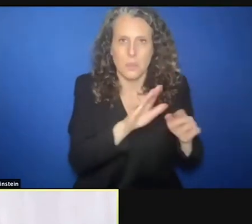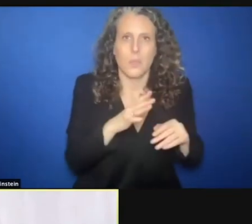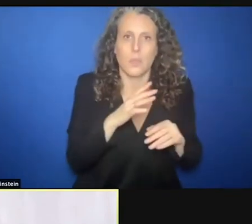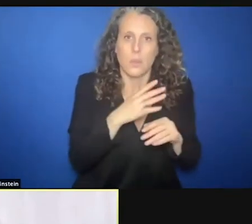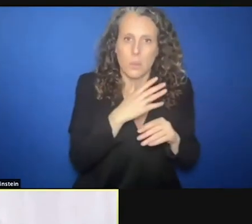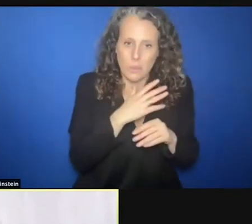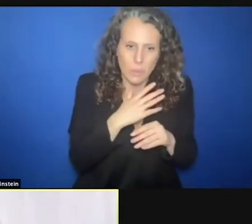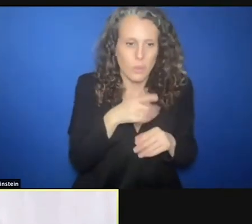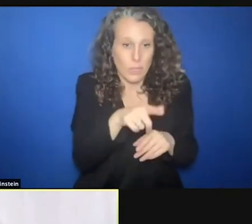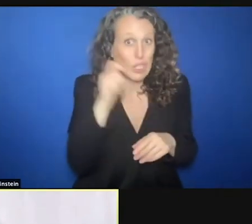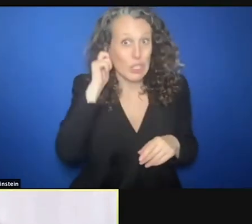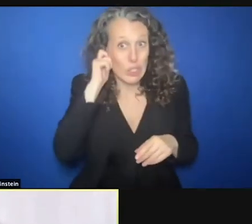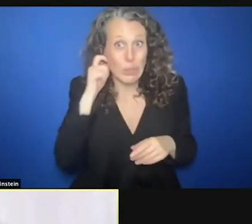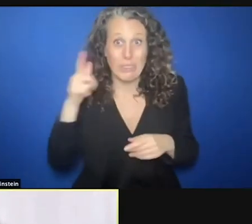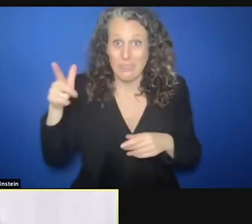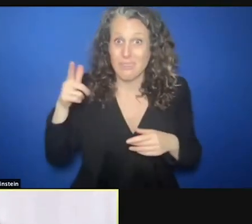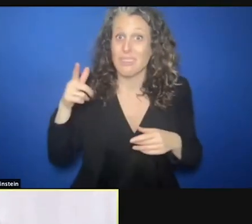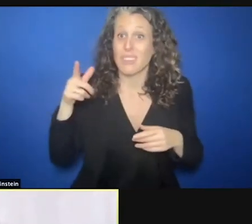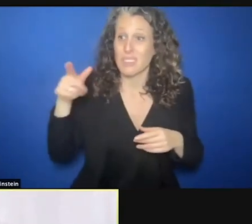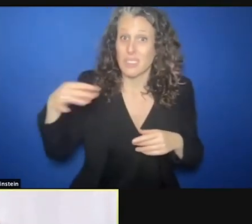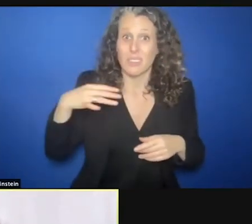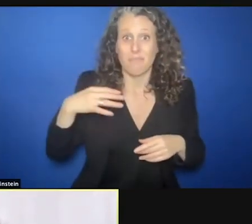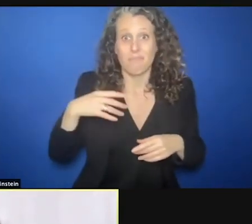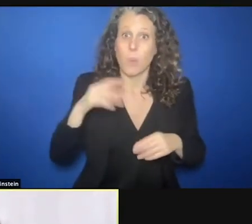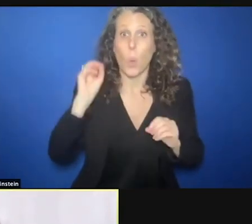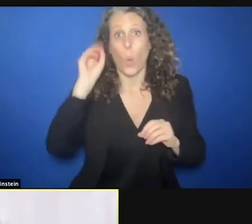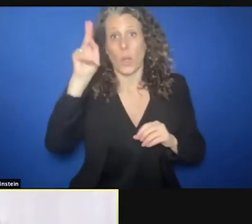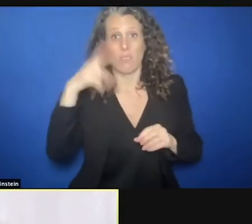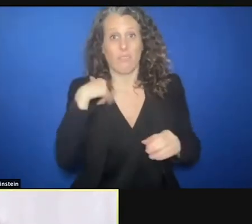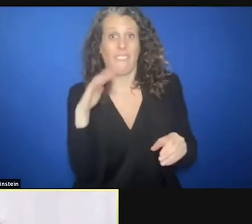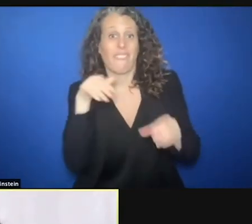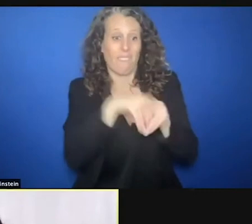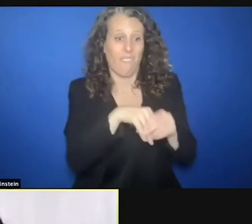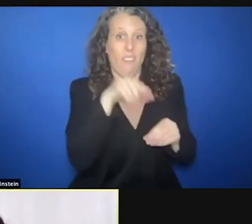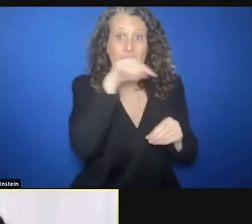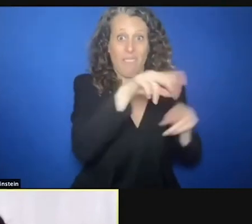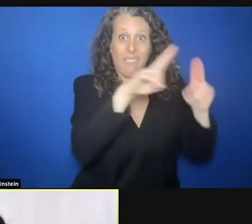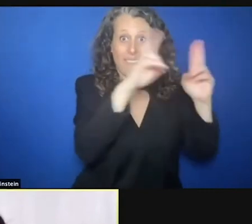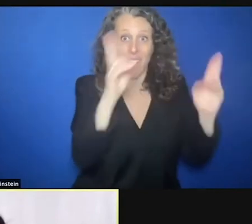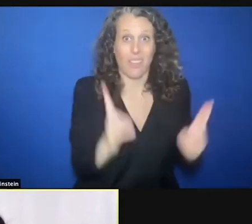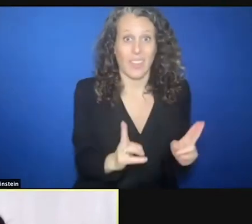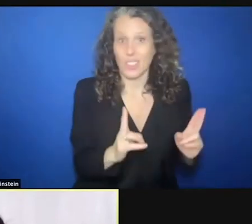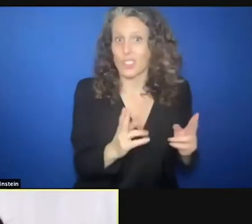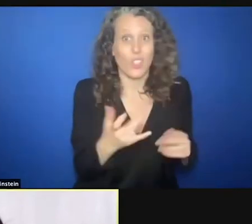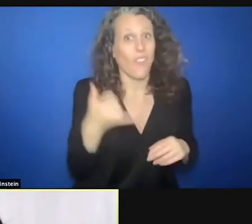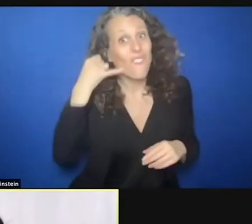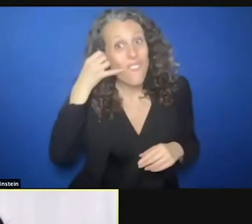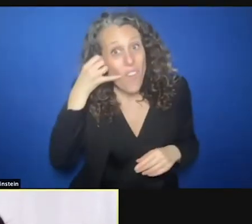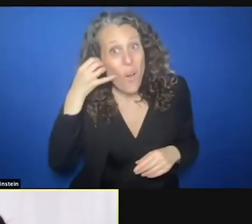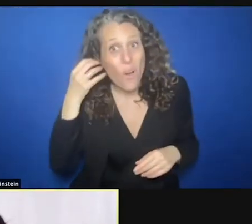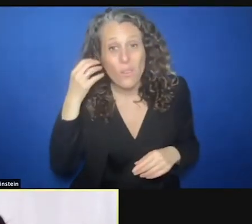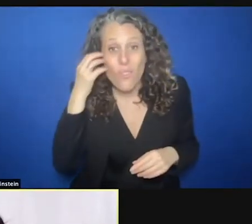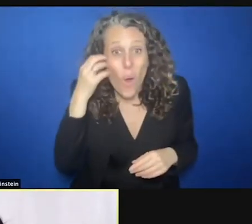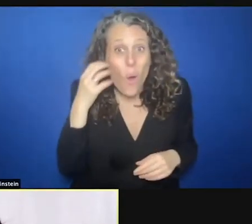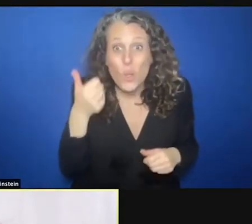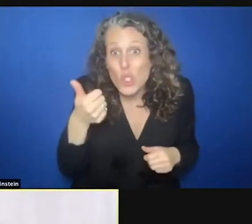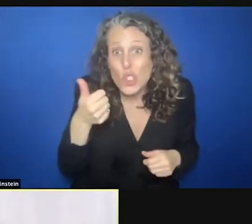go through a therapeutic process, a phone is not enough, social media is not enough. We need human